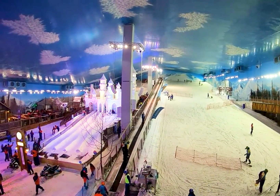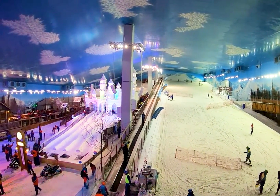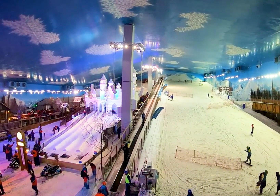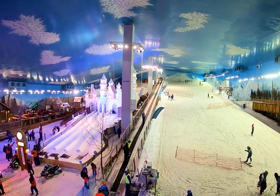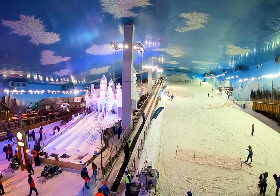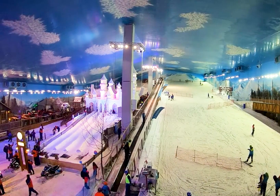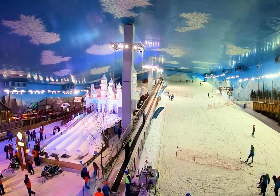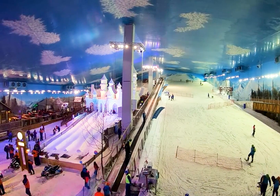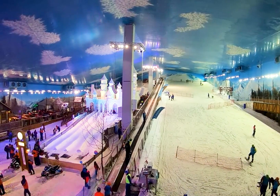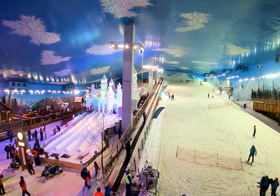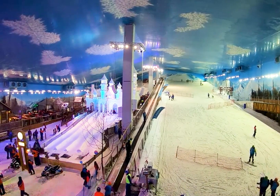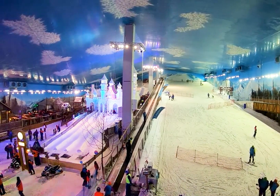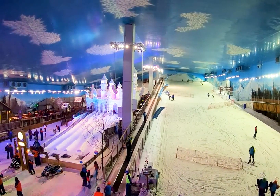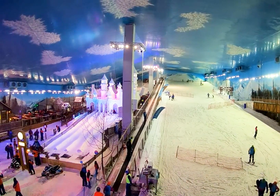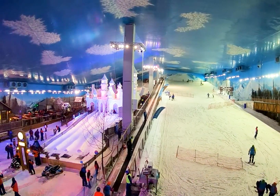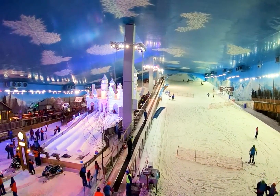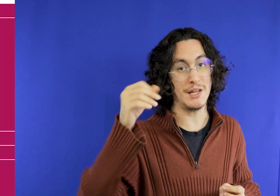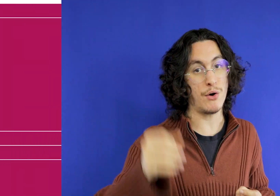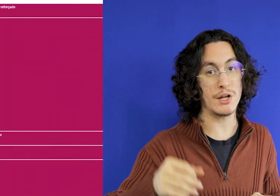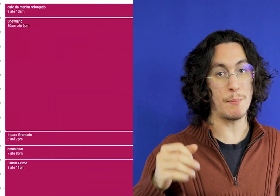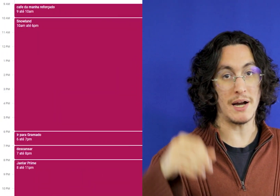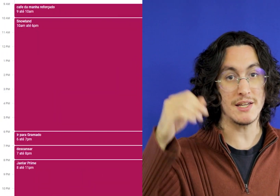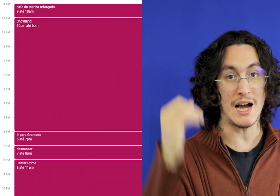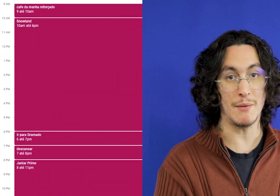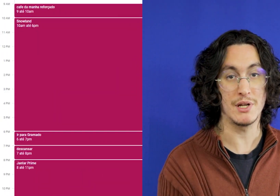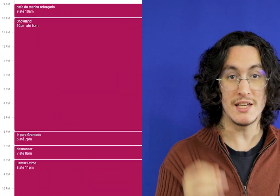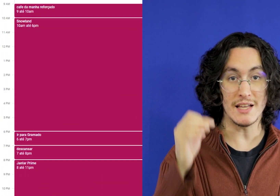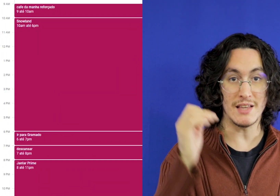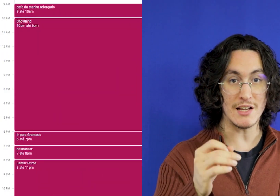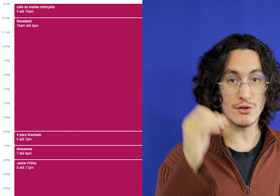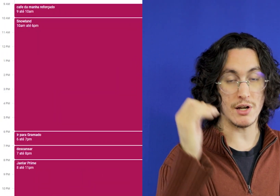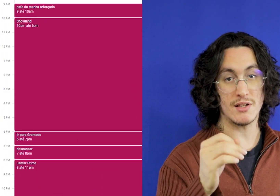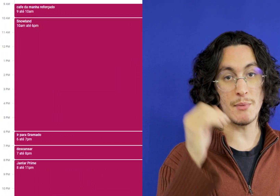know you want to leave before then i recommend you get there when the park opens which is 10